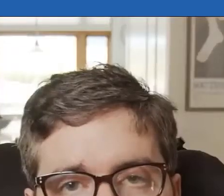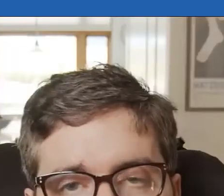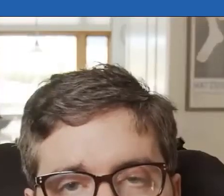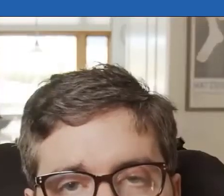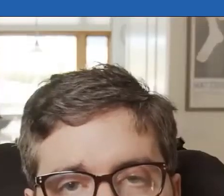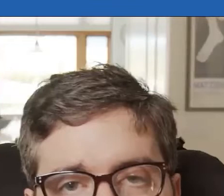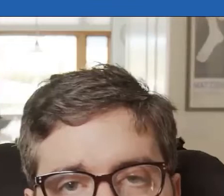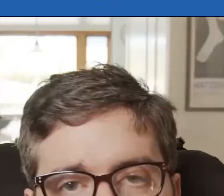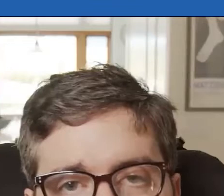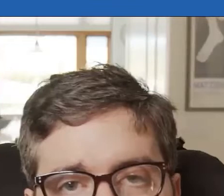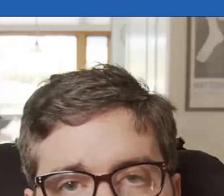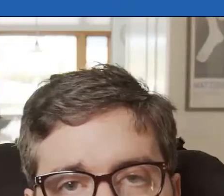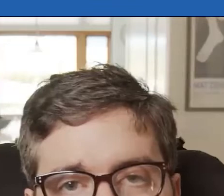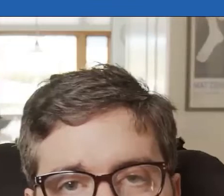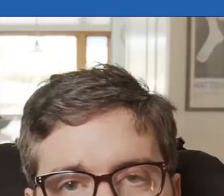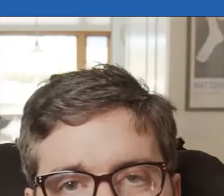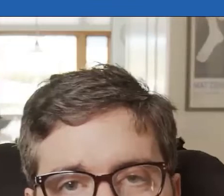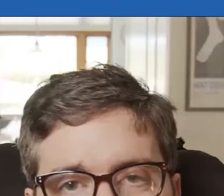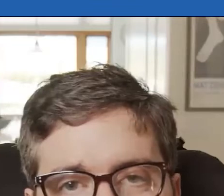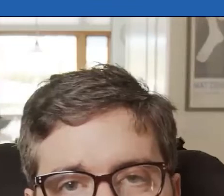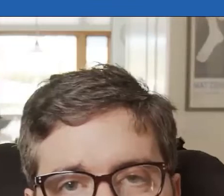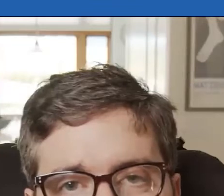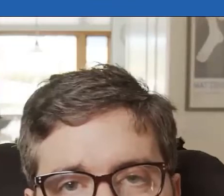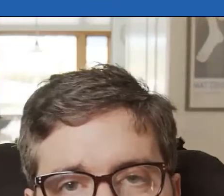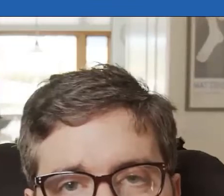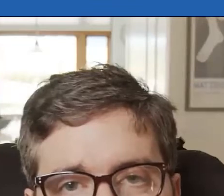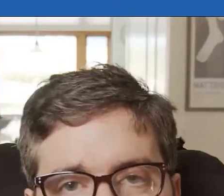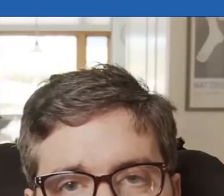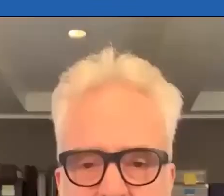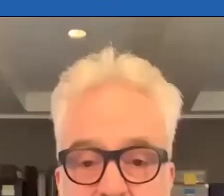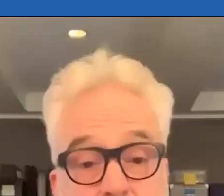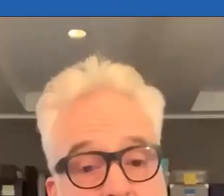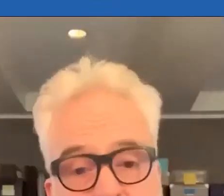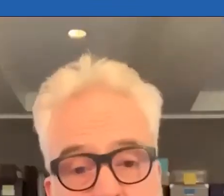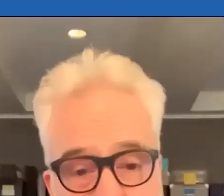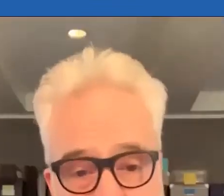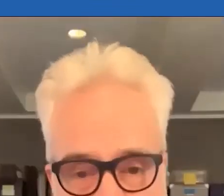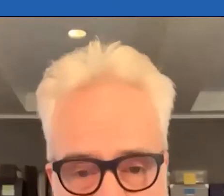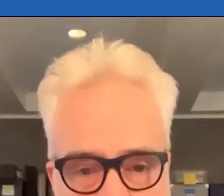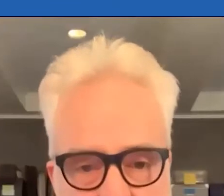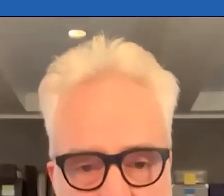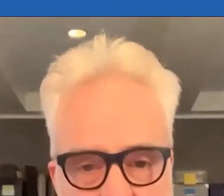uphold the rights and improve inclusion of persons with disabilities. It's a matter of social justice